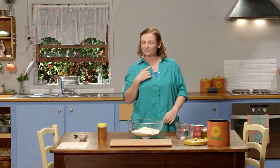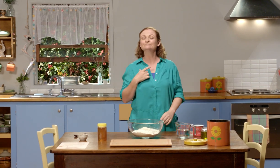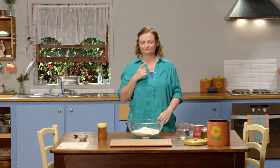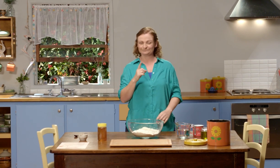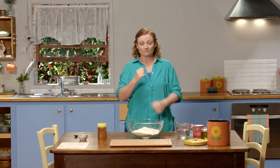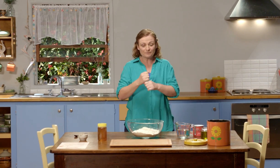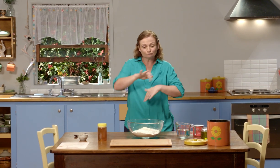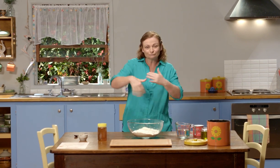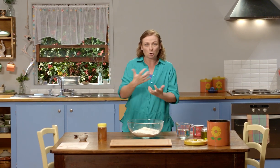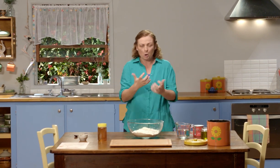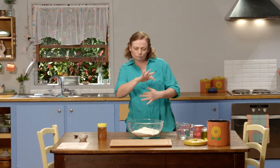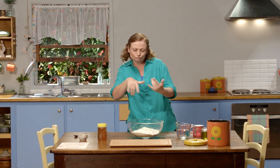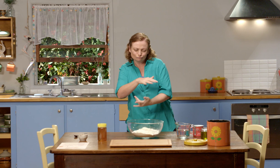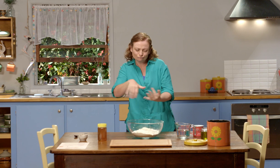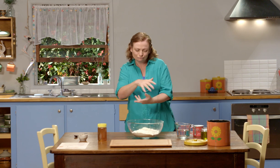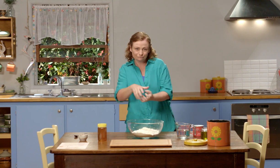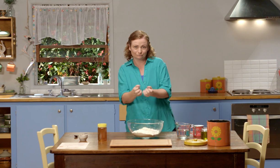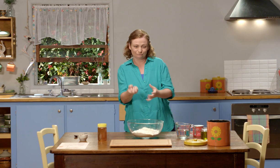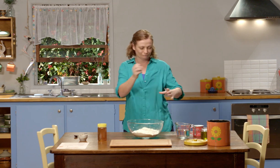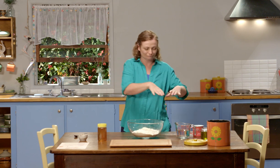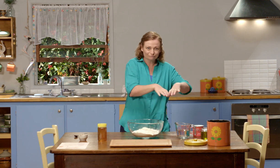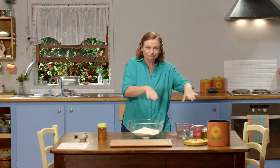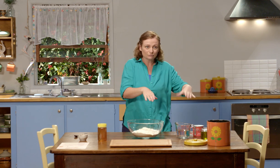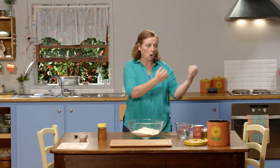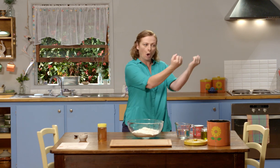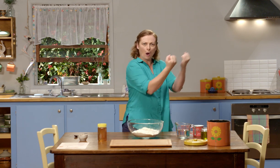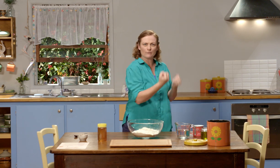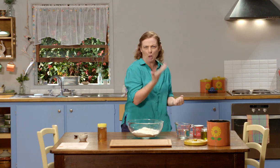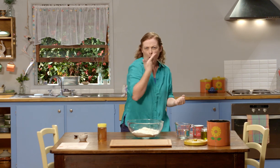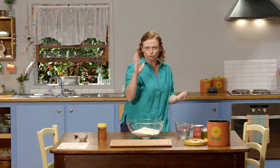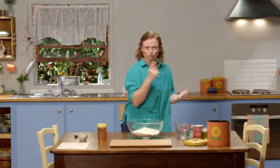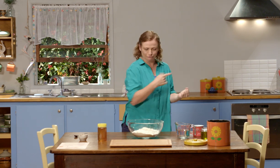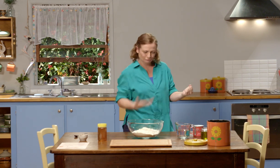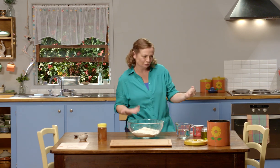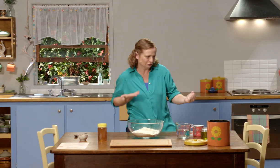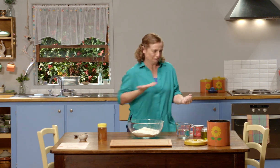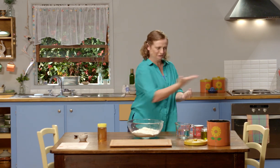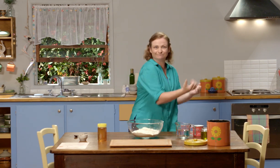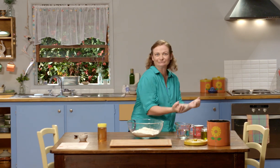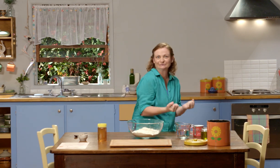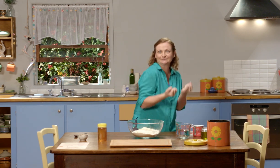I love making bread, because once it's in the oven, and it starts to heat up,